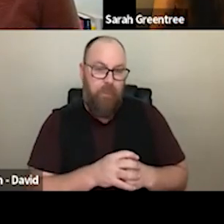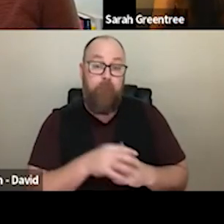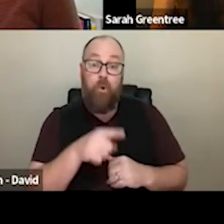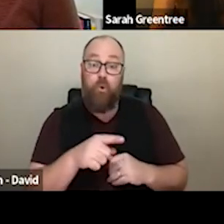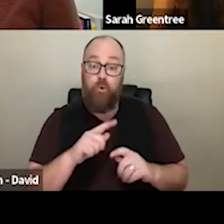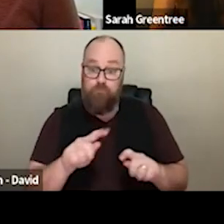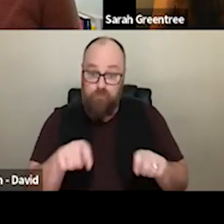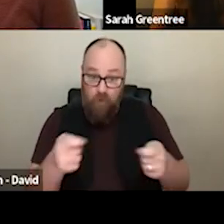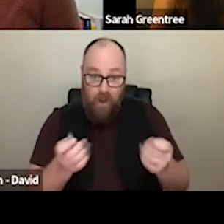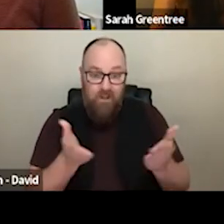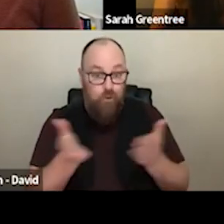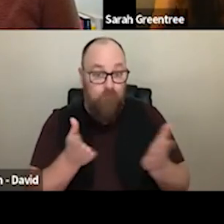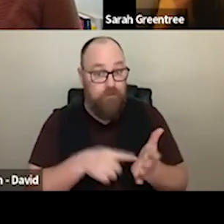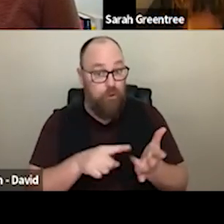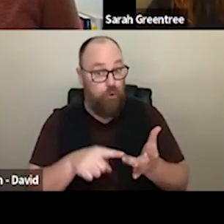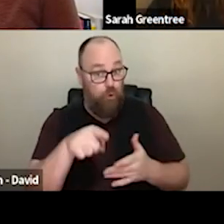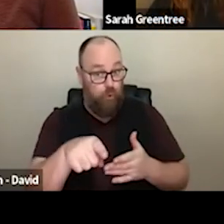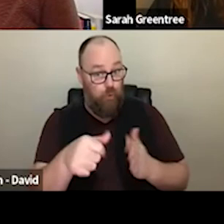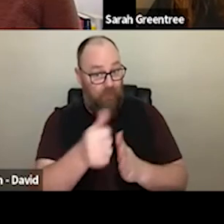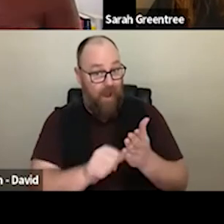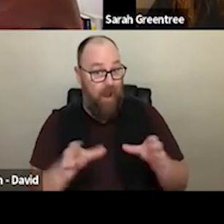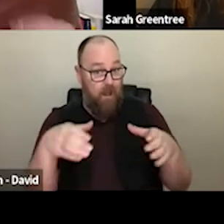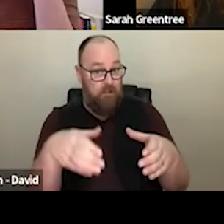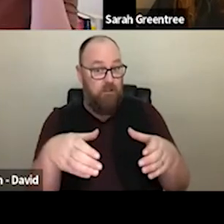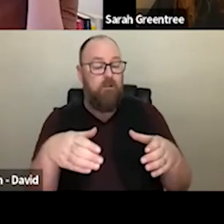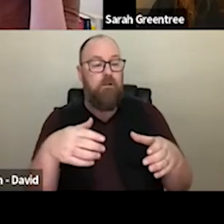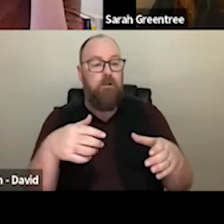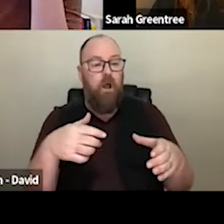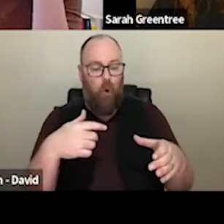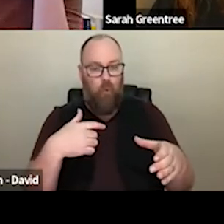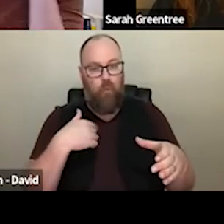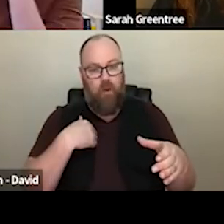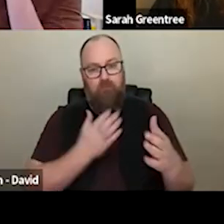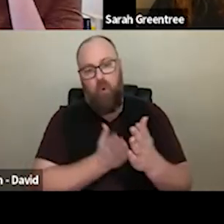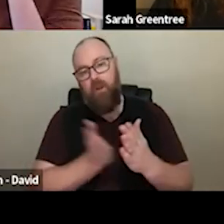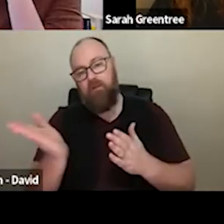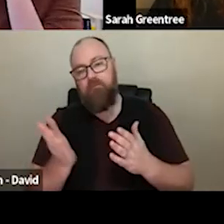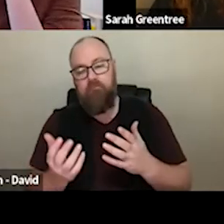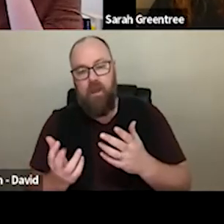We will pure lease services to the sector, we will look look at through this other stream of delivery. at through this other stream of delivery partners. And